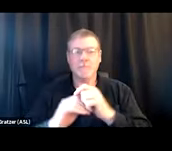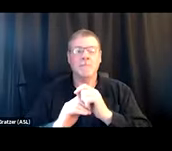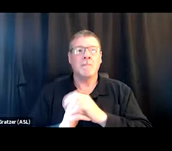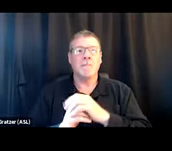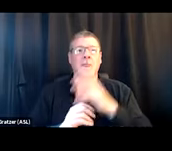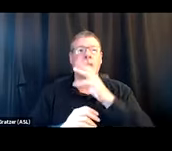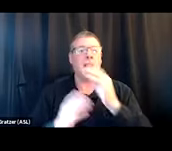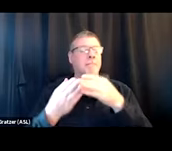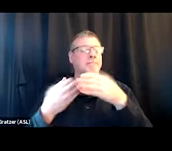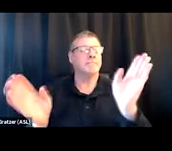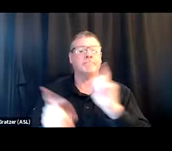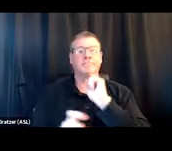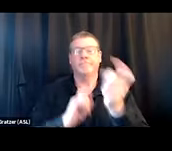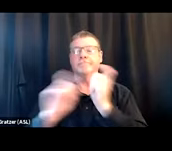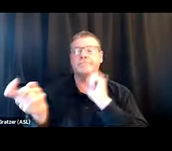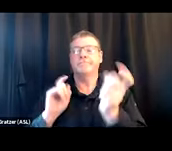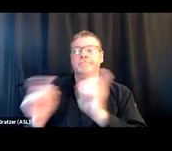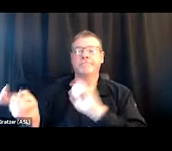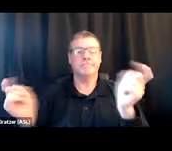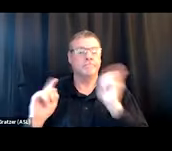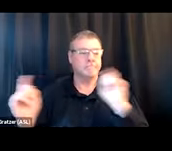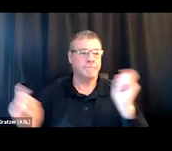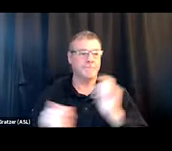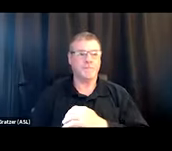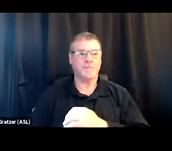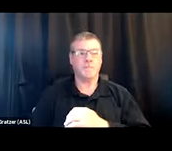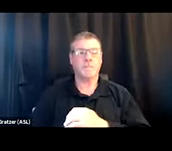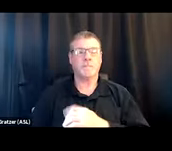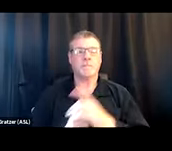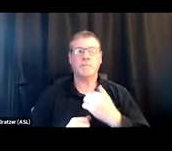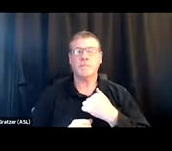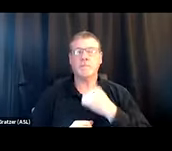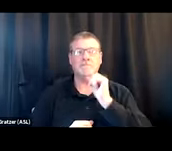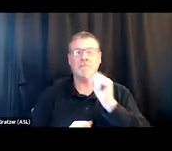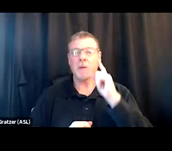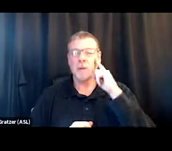widely available. So I don't think it's necessary